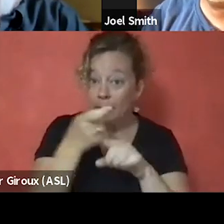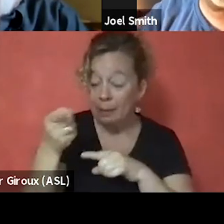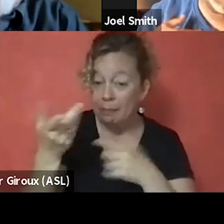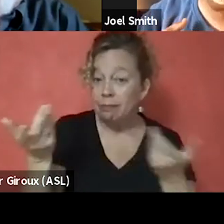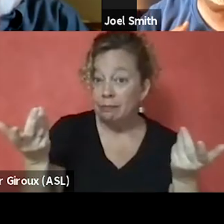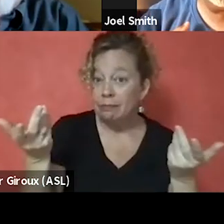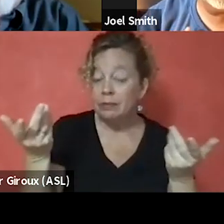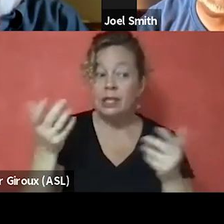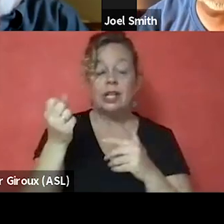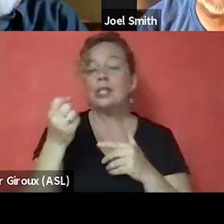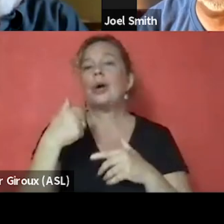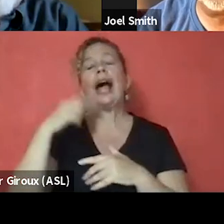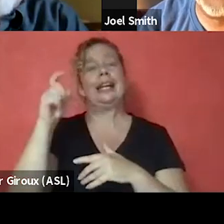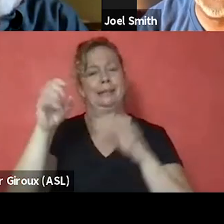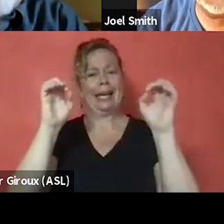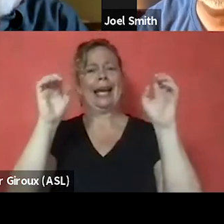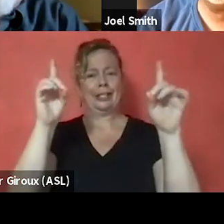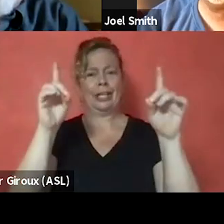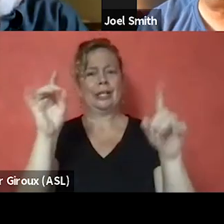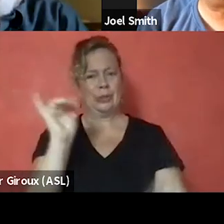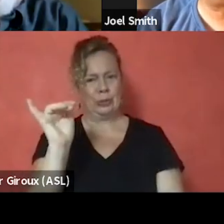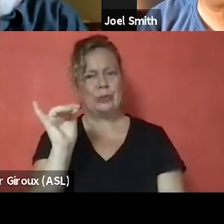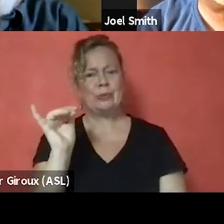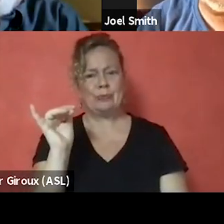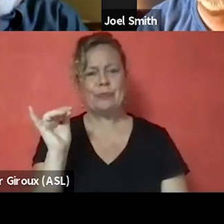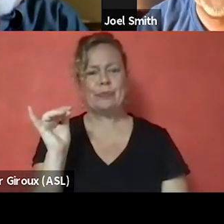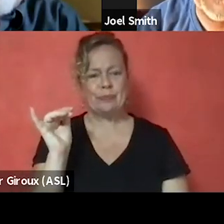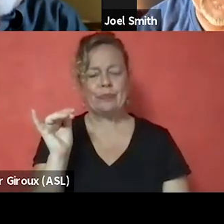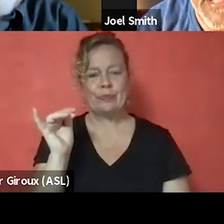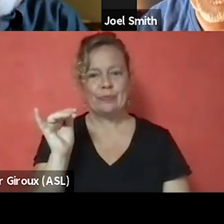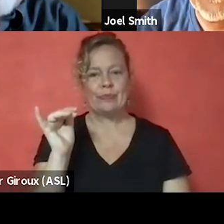So, I needed to be educated as well. There is that gap.